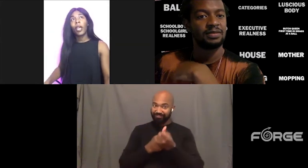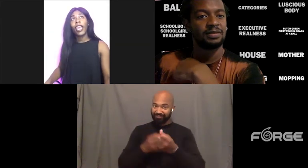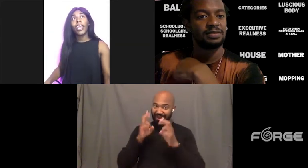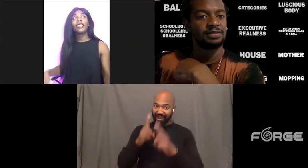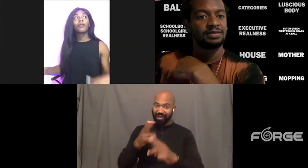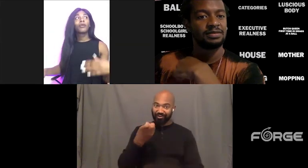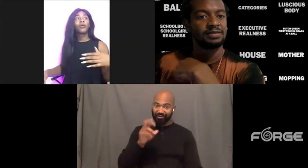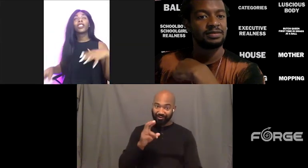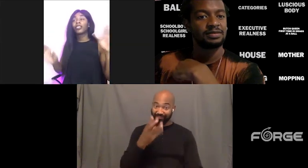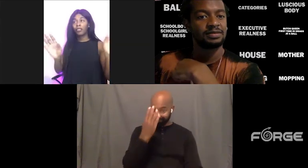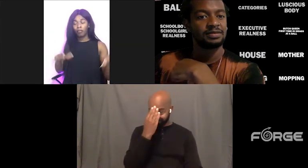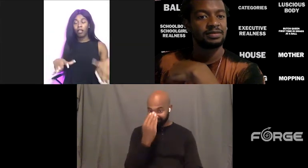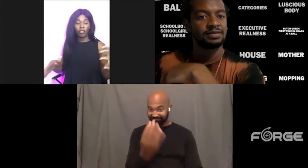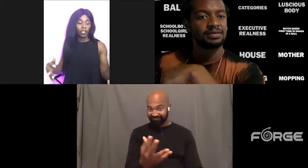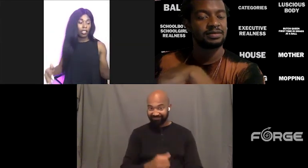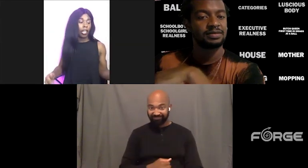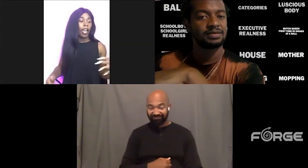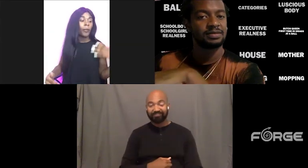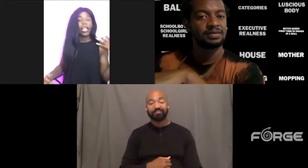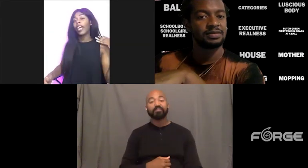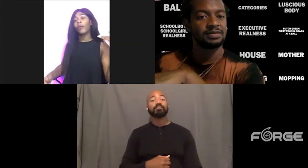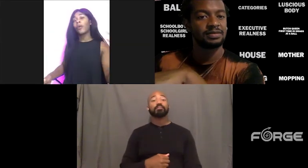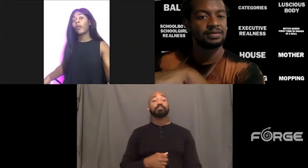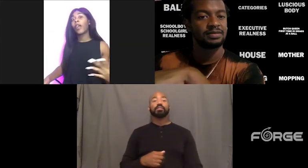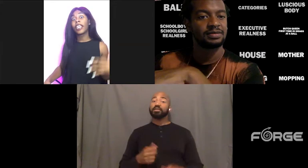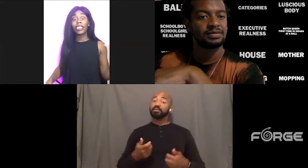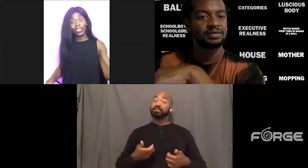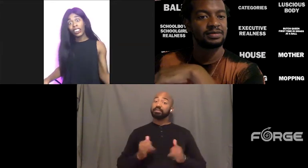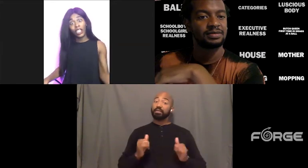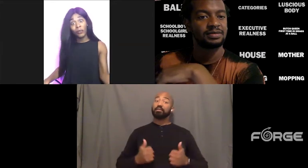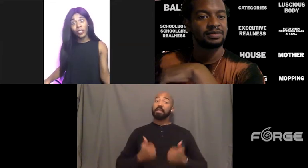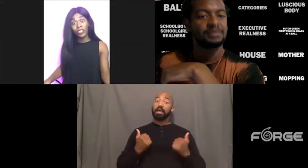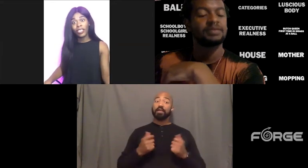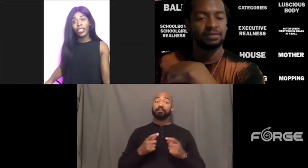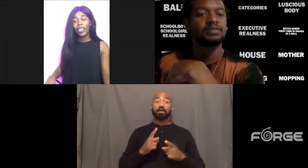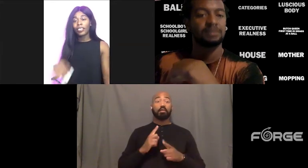And well she's, you know, she's still alive but like we were raised listening to her music.